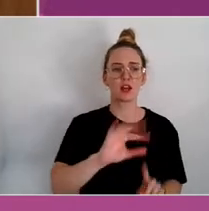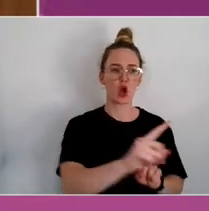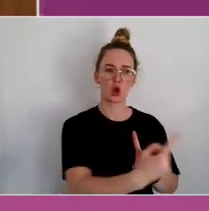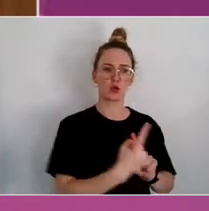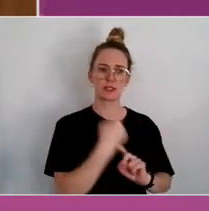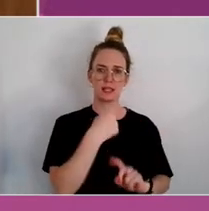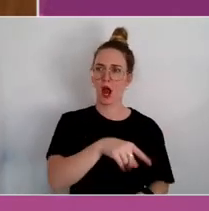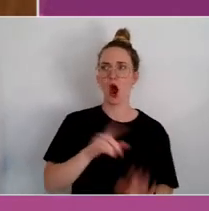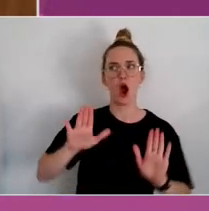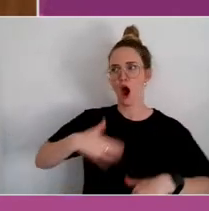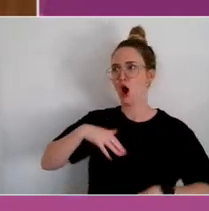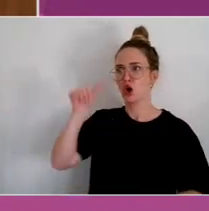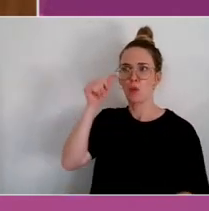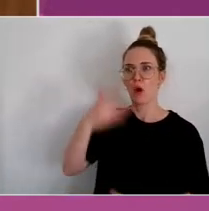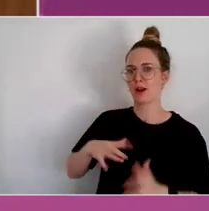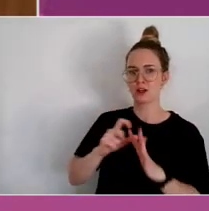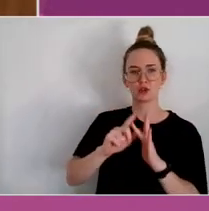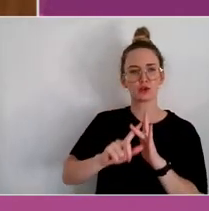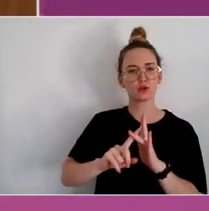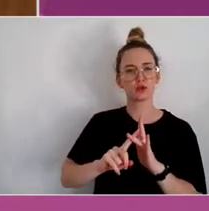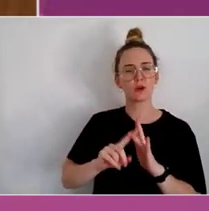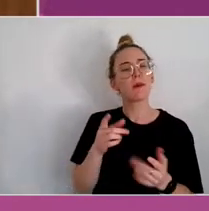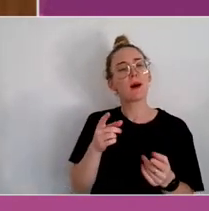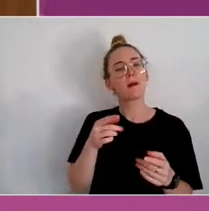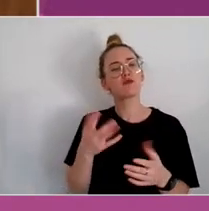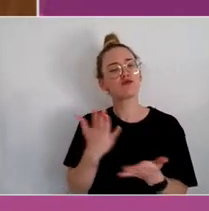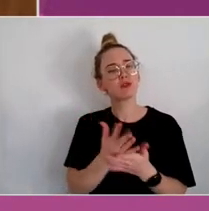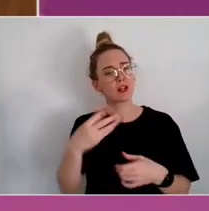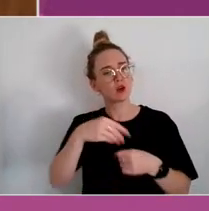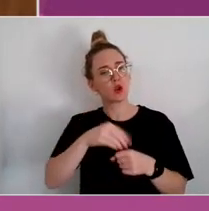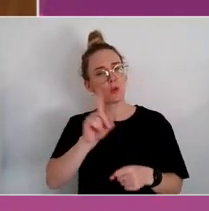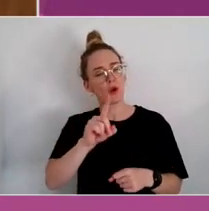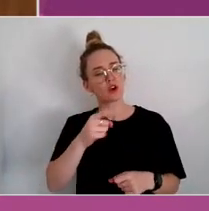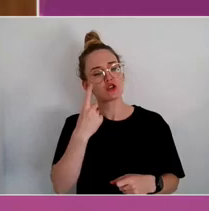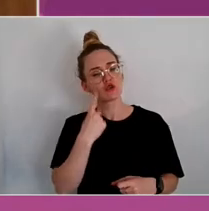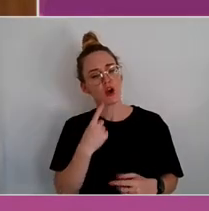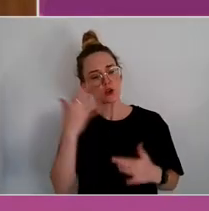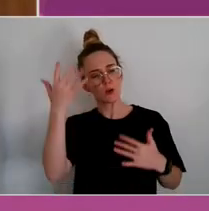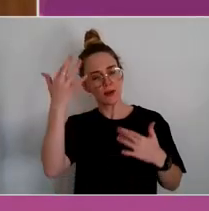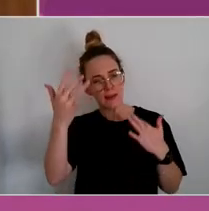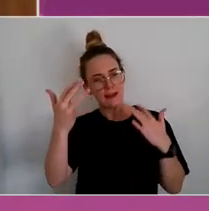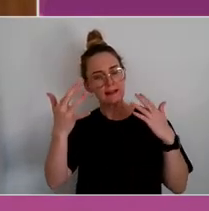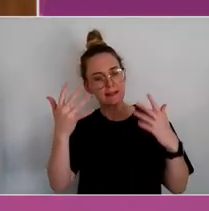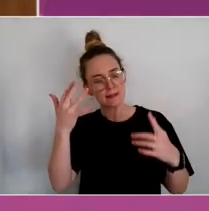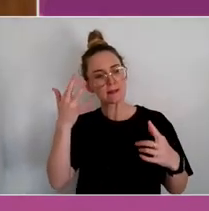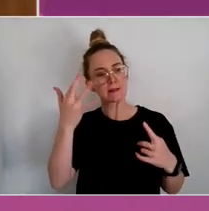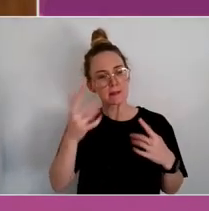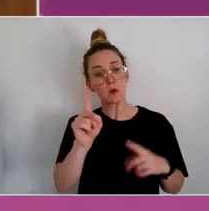But part of the facilitation might be to think through what can be achieved.